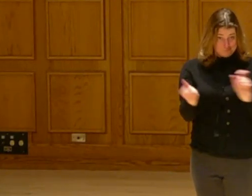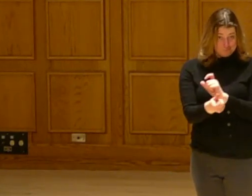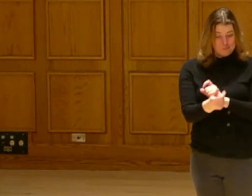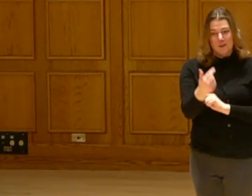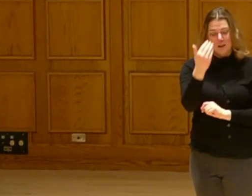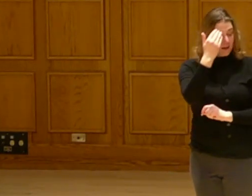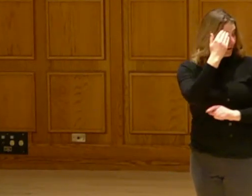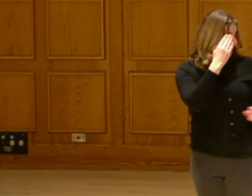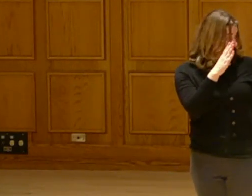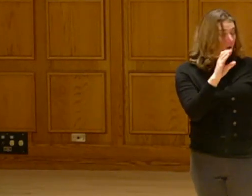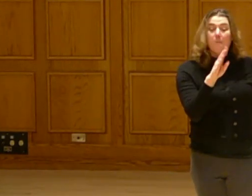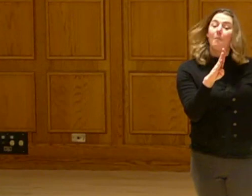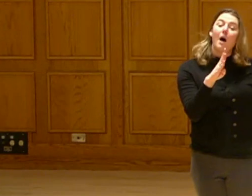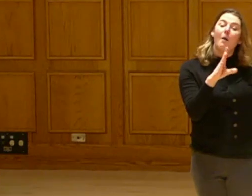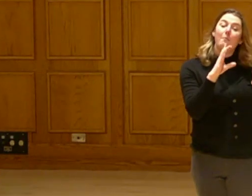I know Bob had mentioned transportation being a big issue.